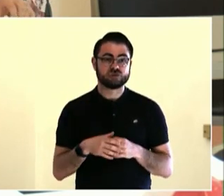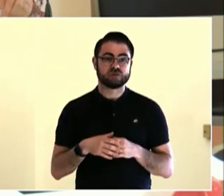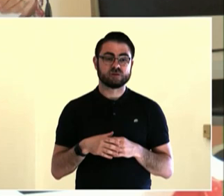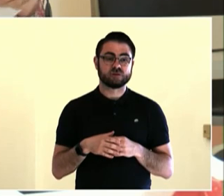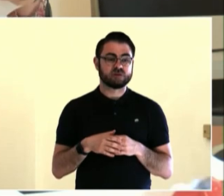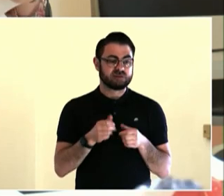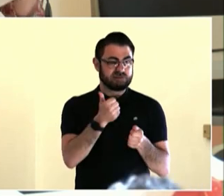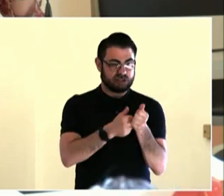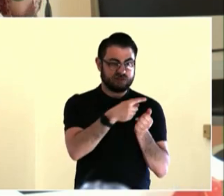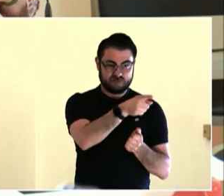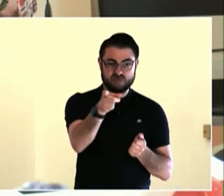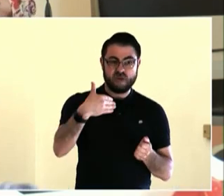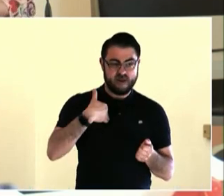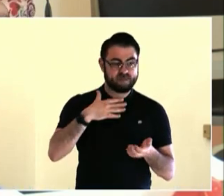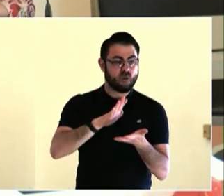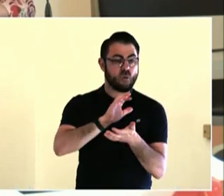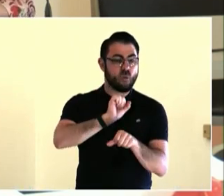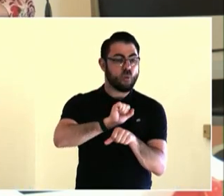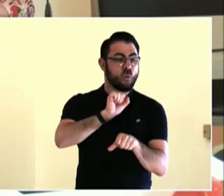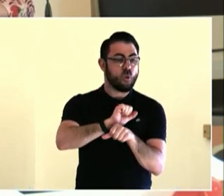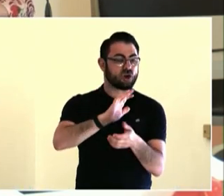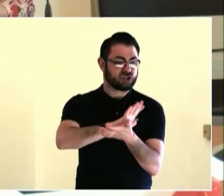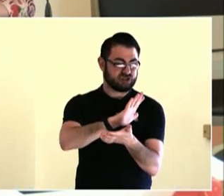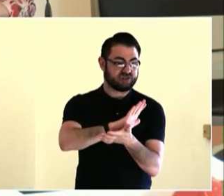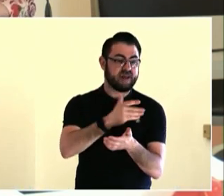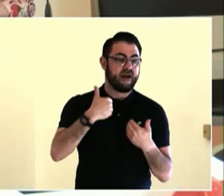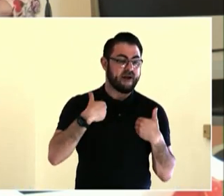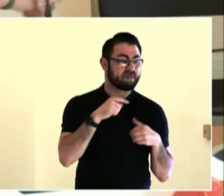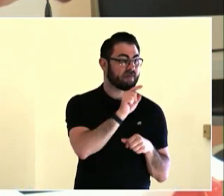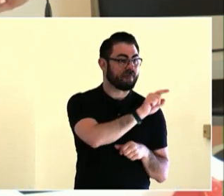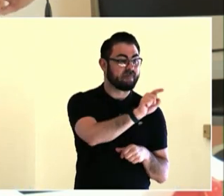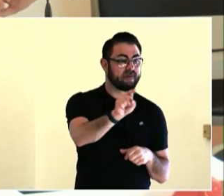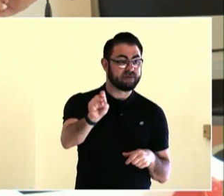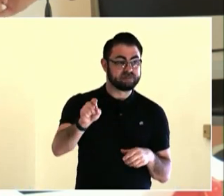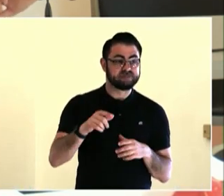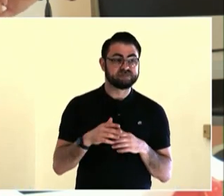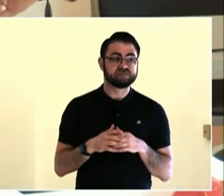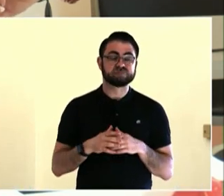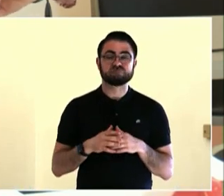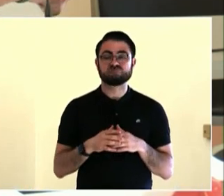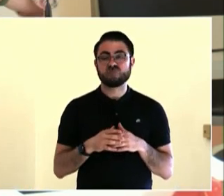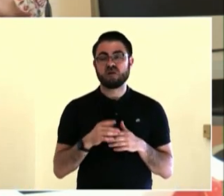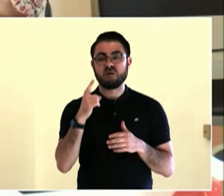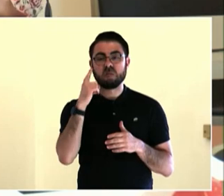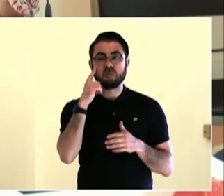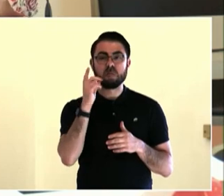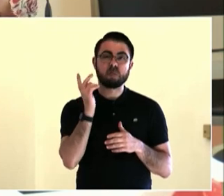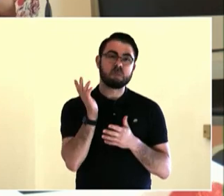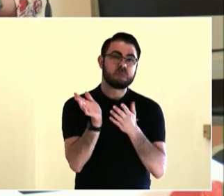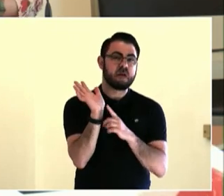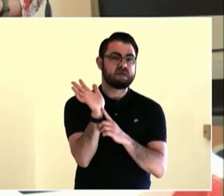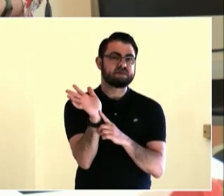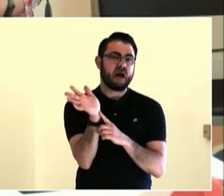experiencing that? Can you imagine one way your